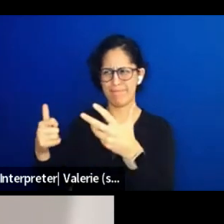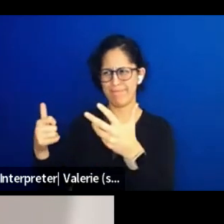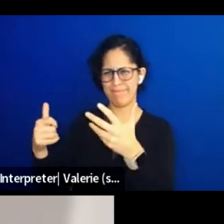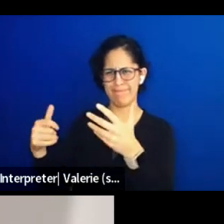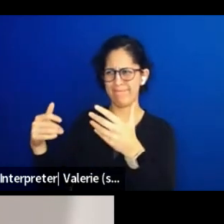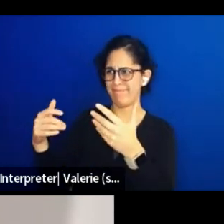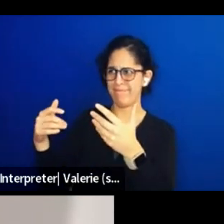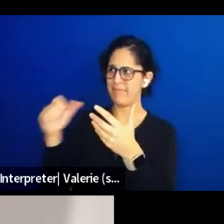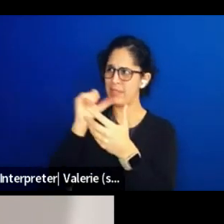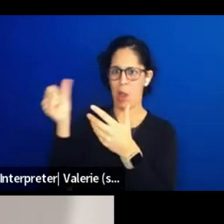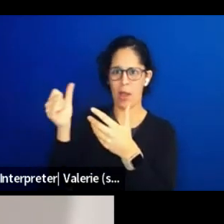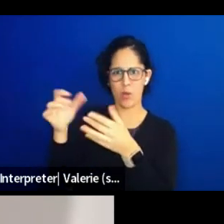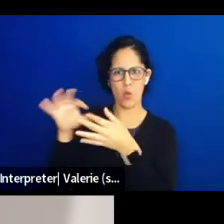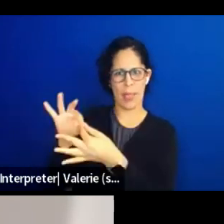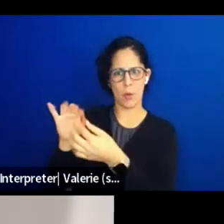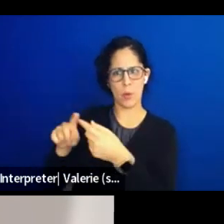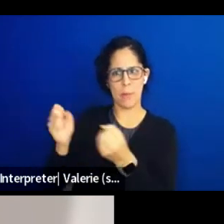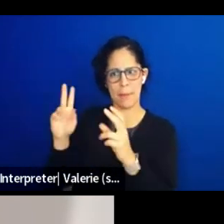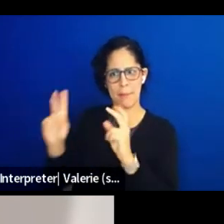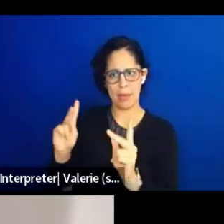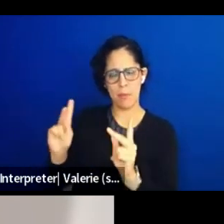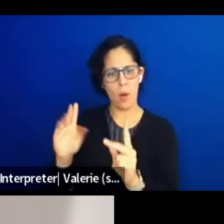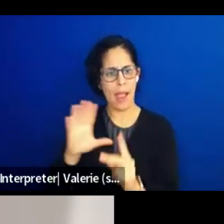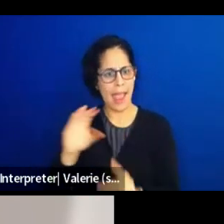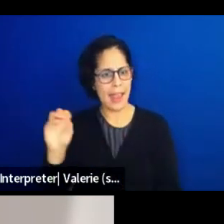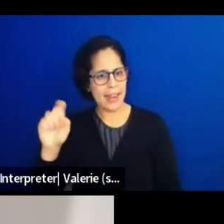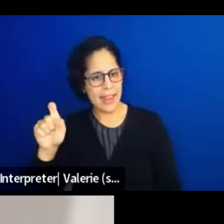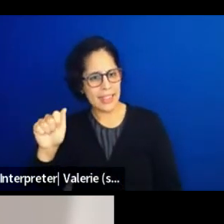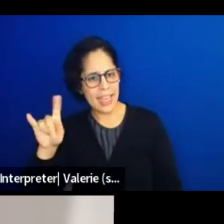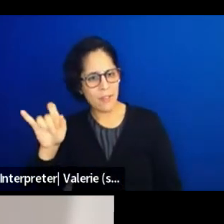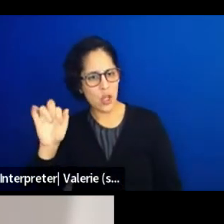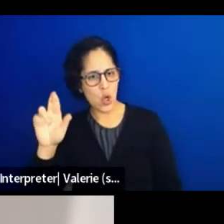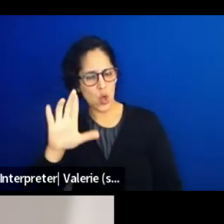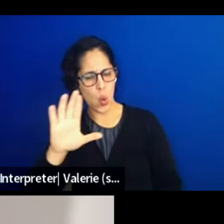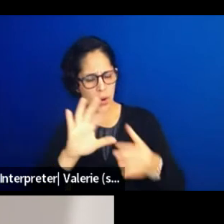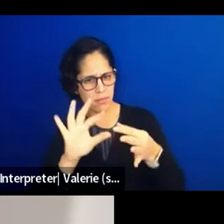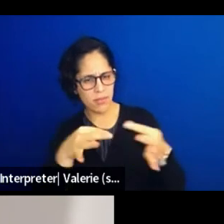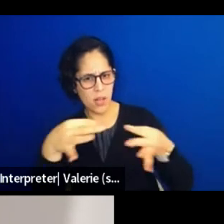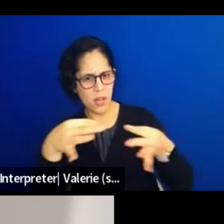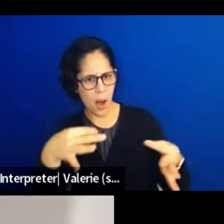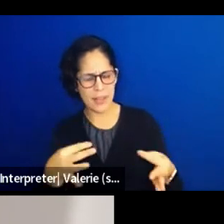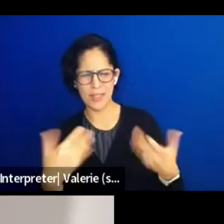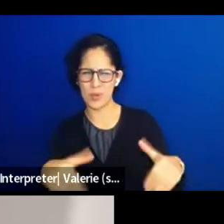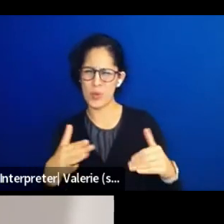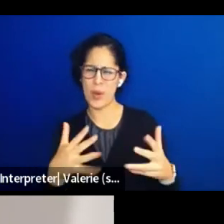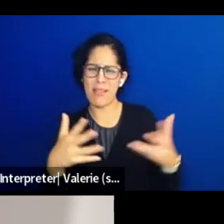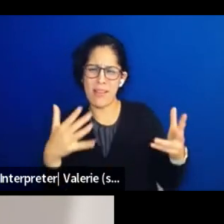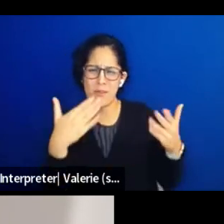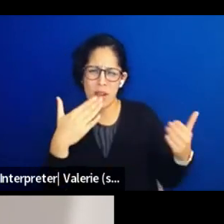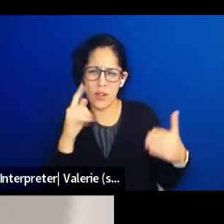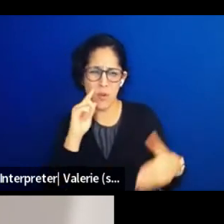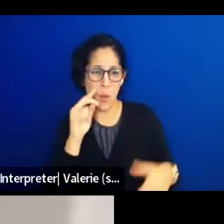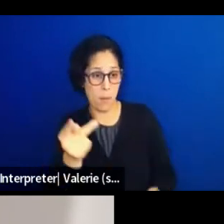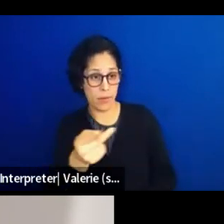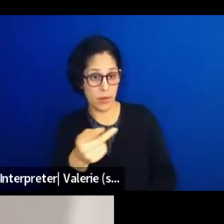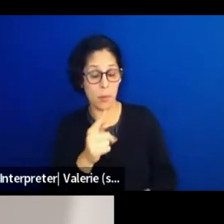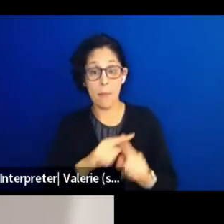We have so much gratitude to both of you for joining us. So this is actually friends where we say goodbye